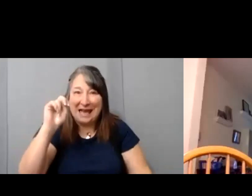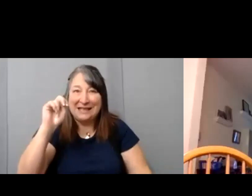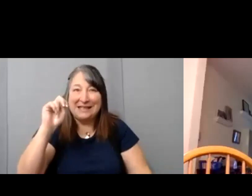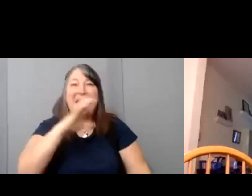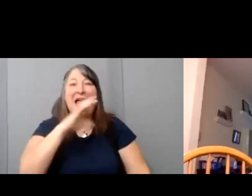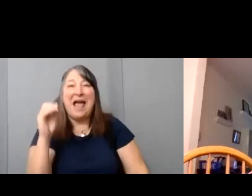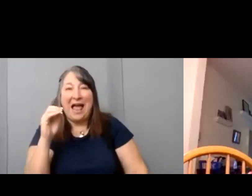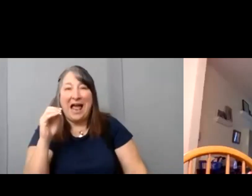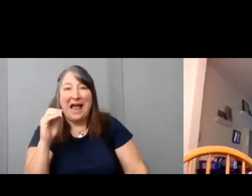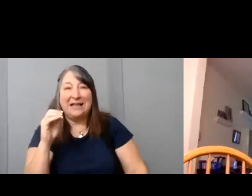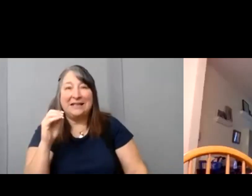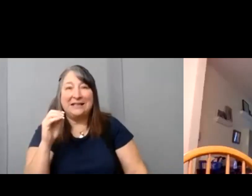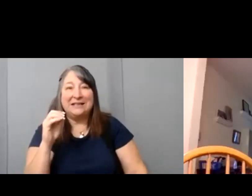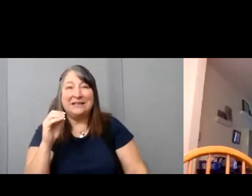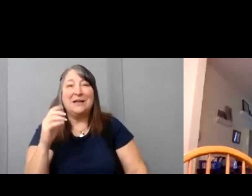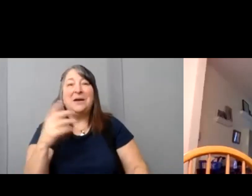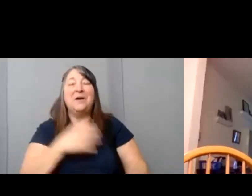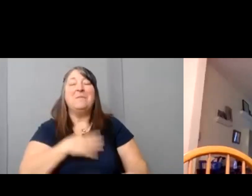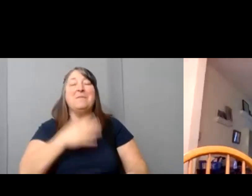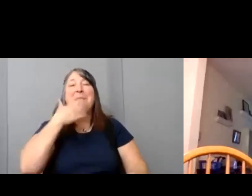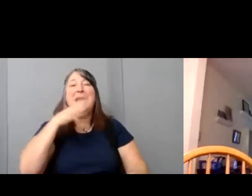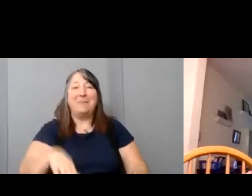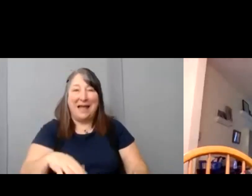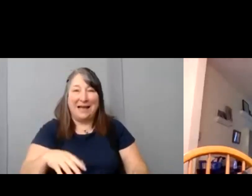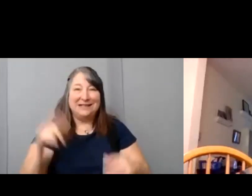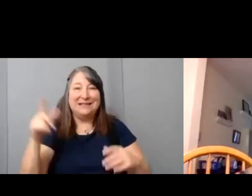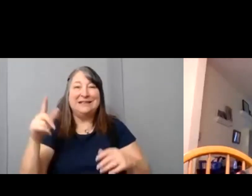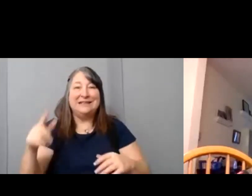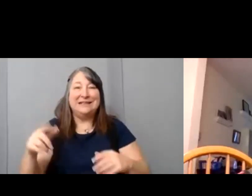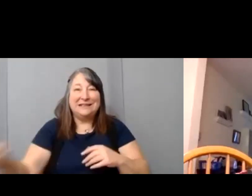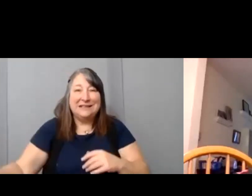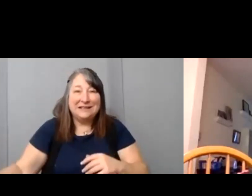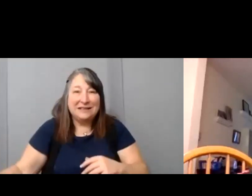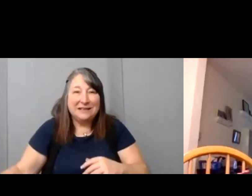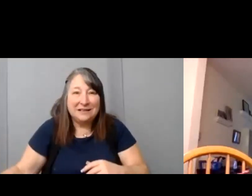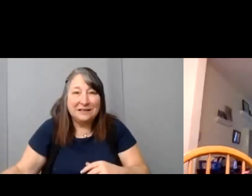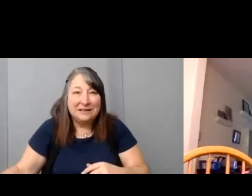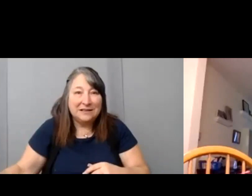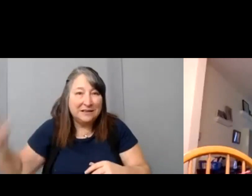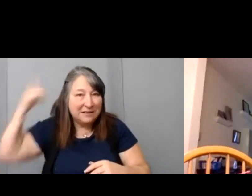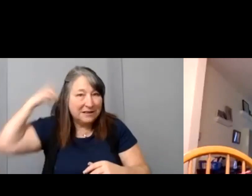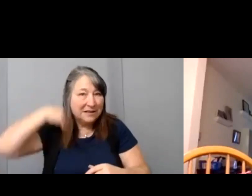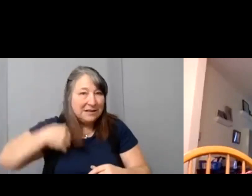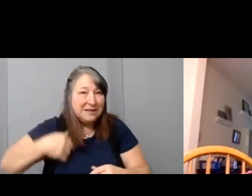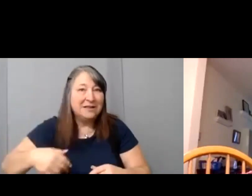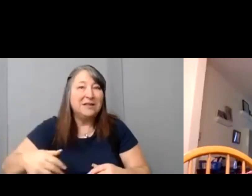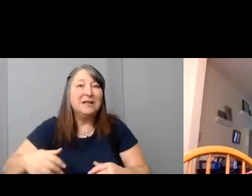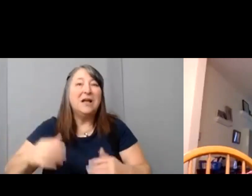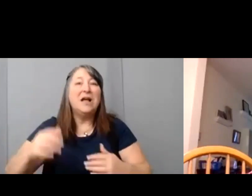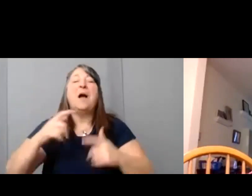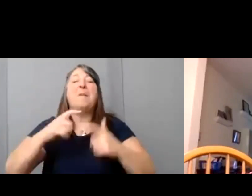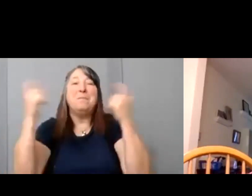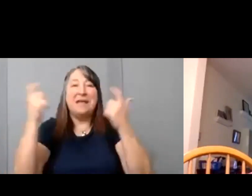um ski my bad. That’s ski, I’m sorry. In major um ski movies and Level 1 Productions,